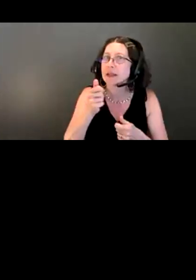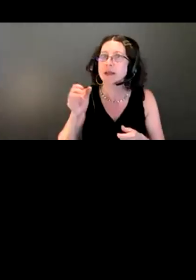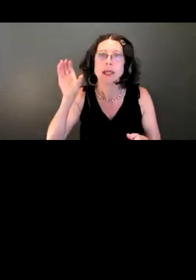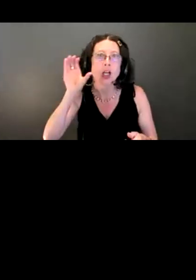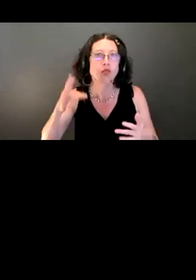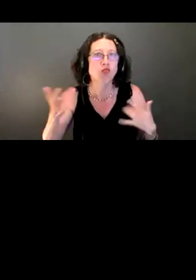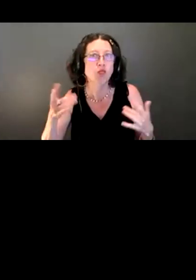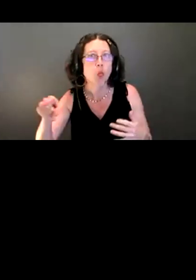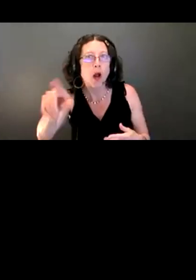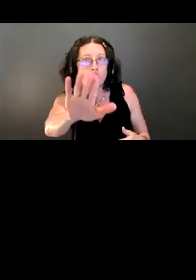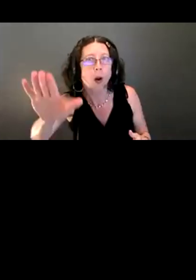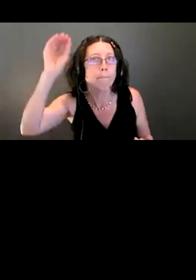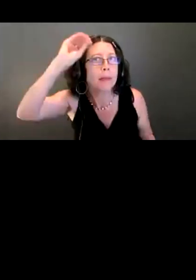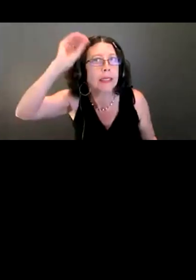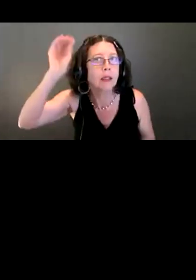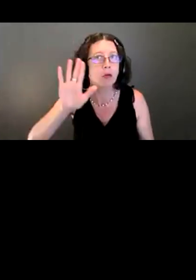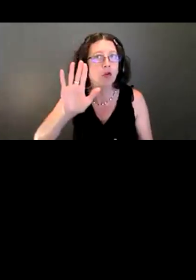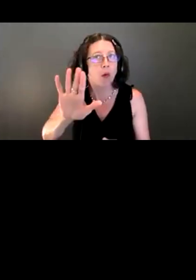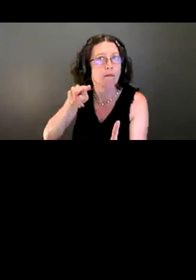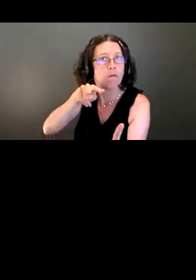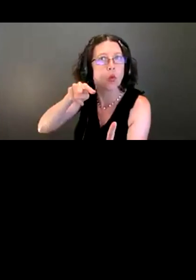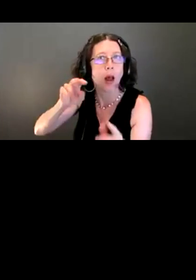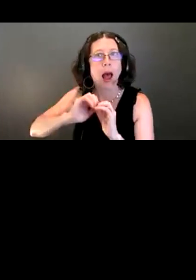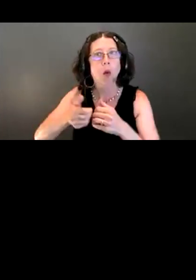to be good options and opportunities for us to increase